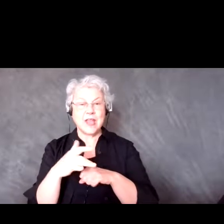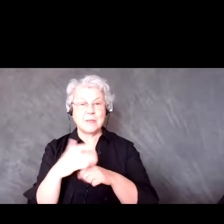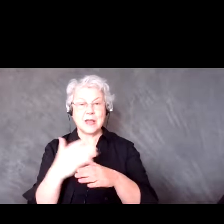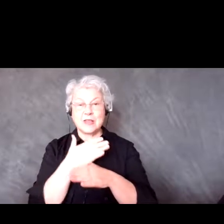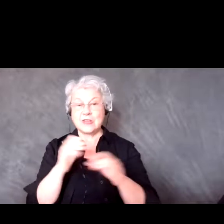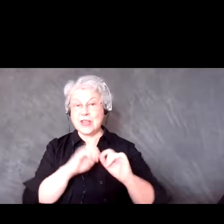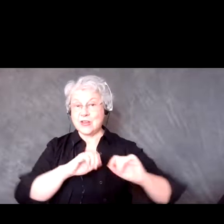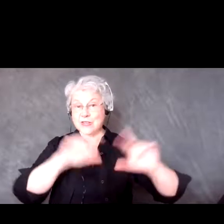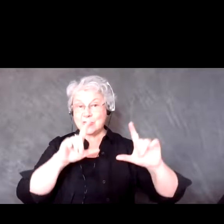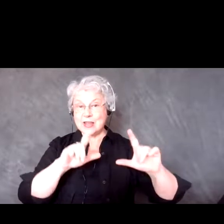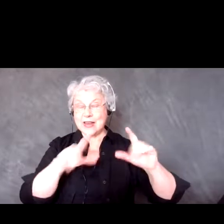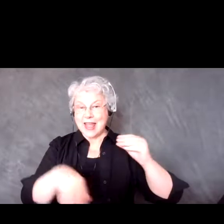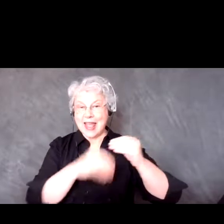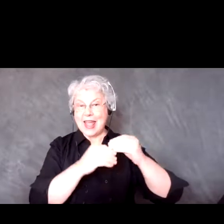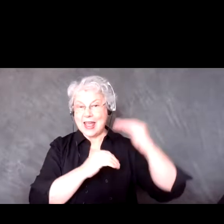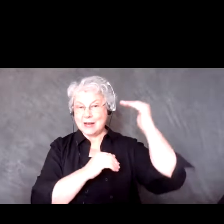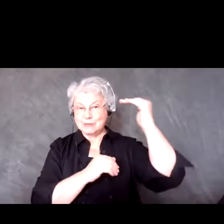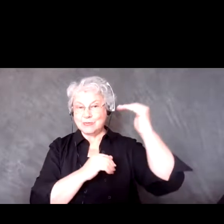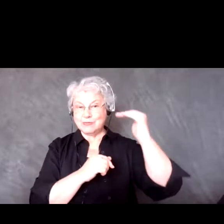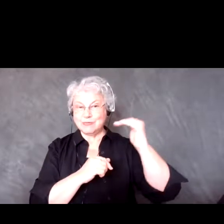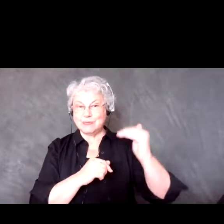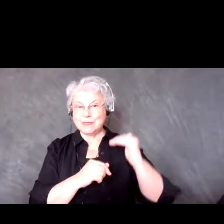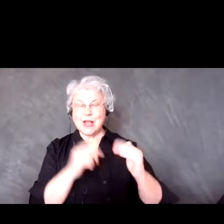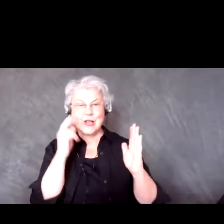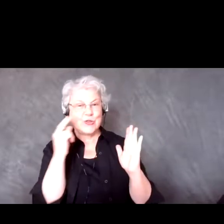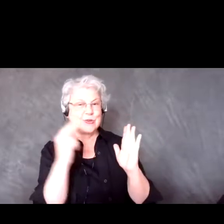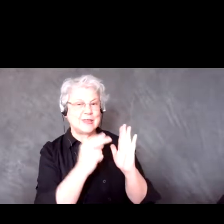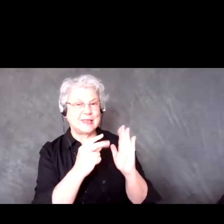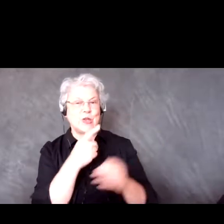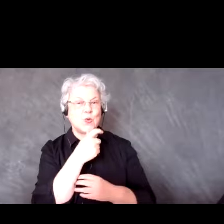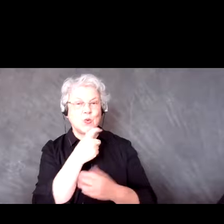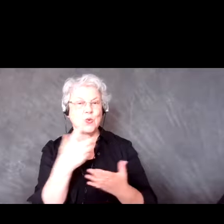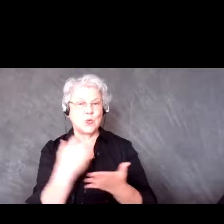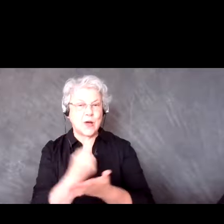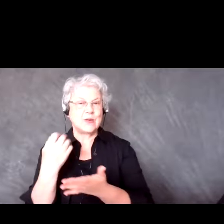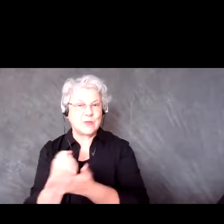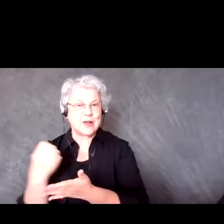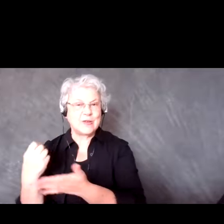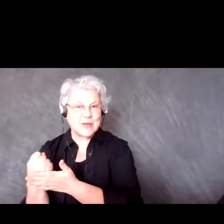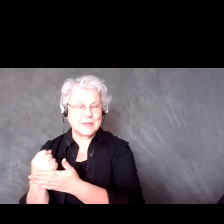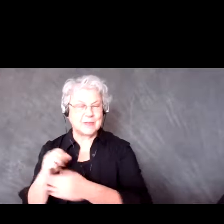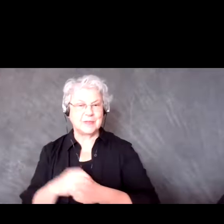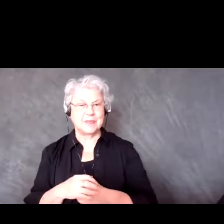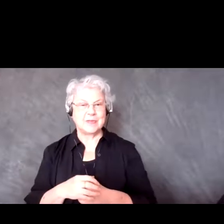So, I just want to share a couple of other tools that I do use, these ones are just name drawing